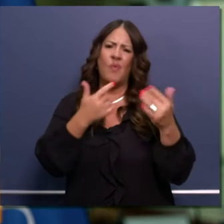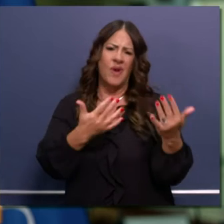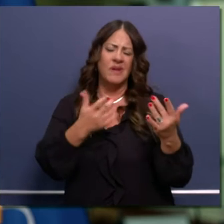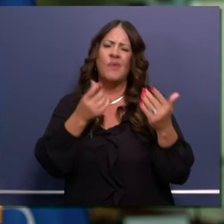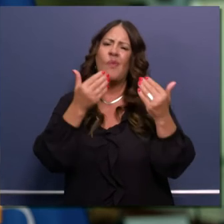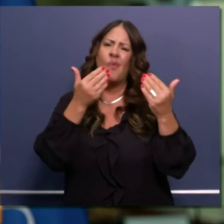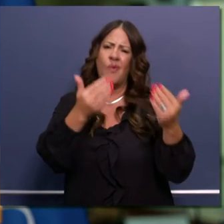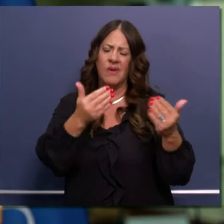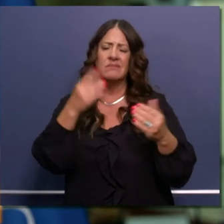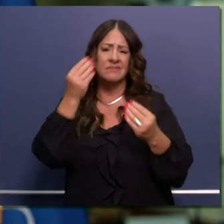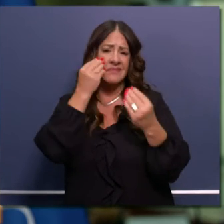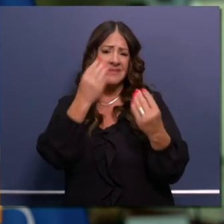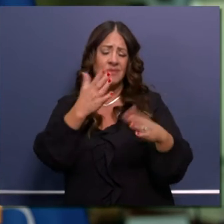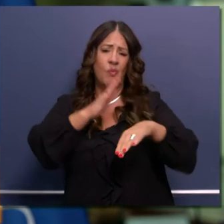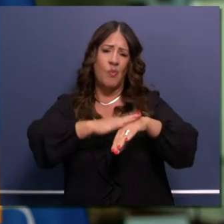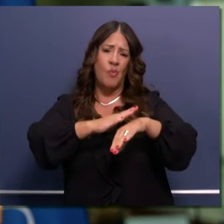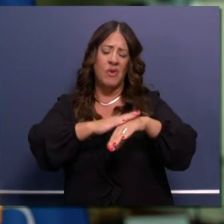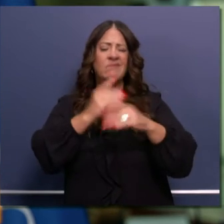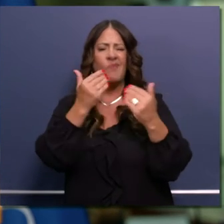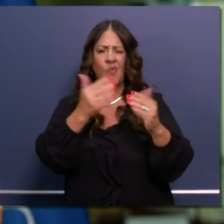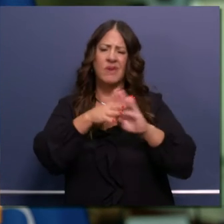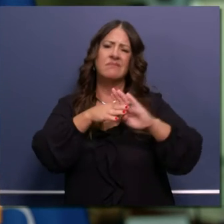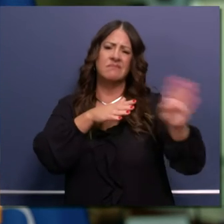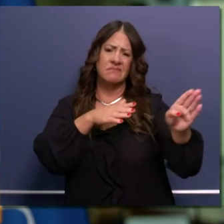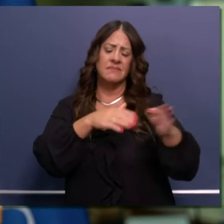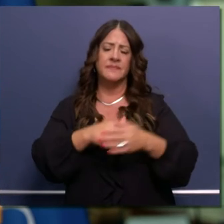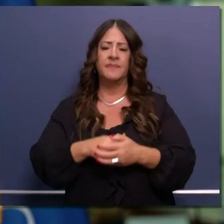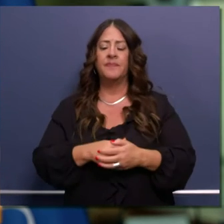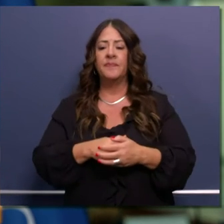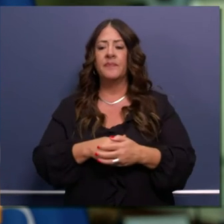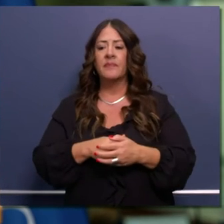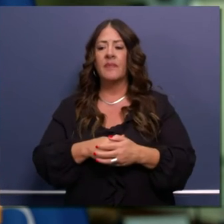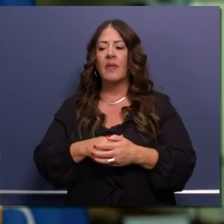when an evacuation warning is issued. An evacuation order